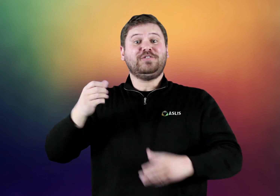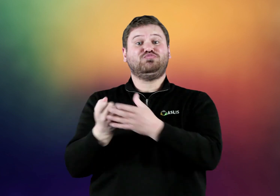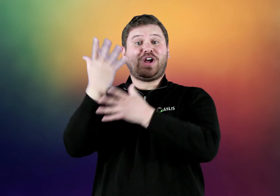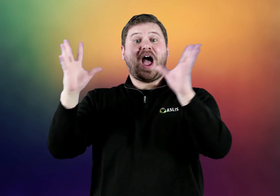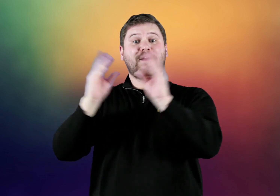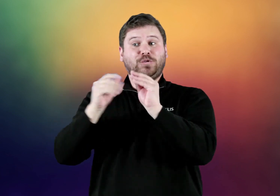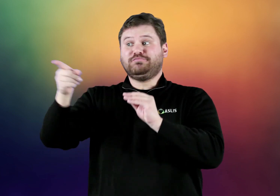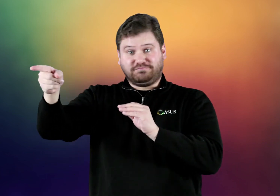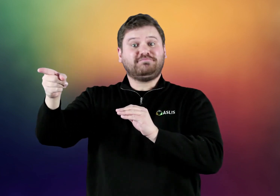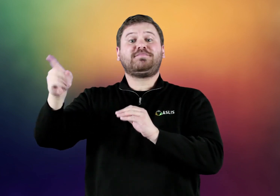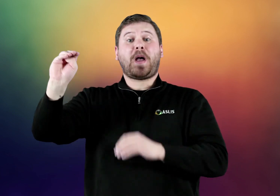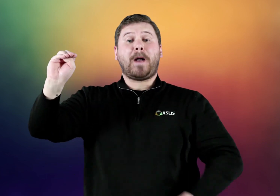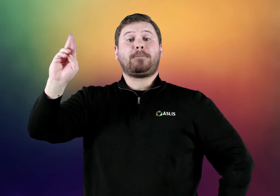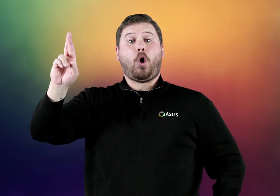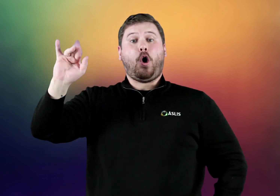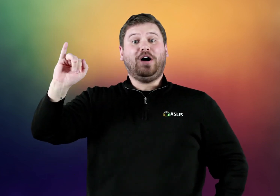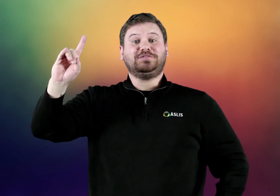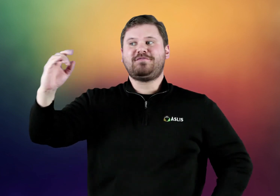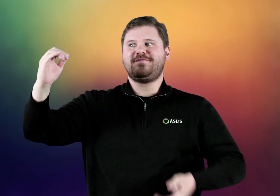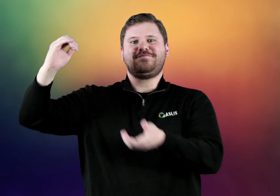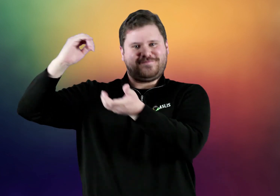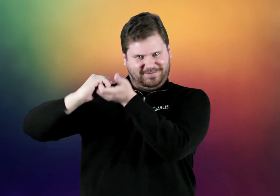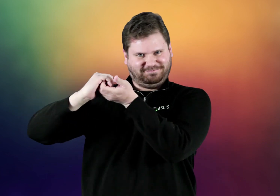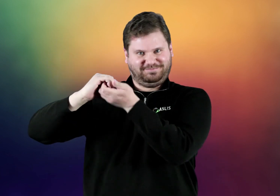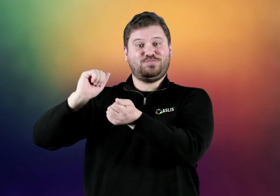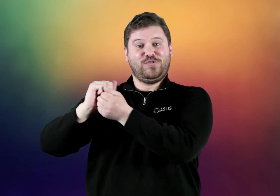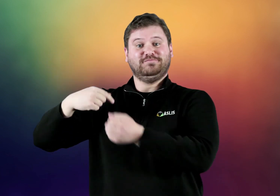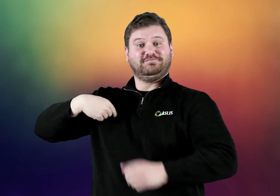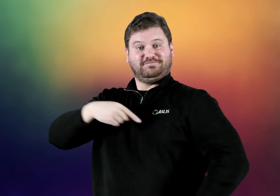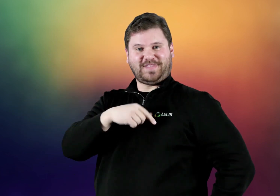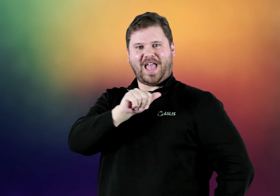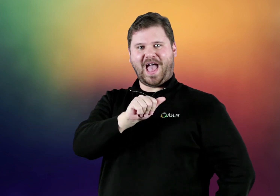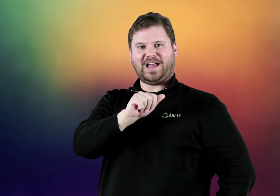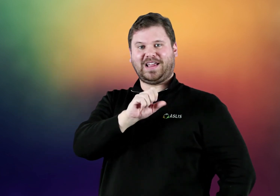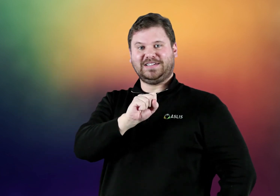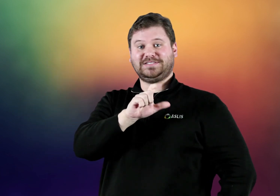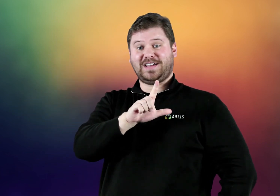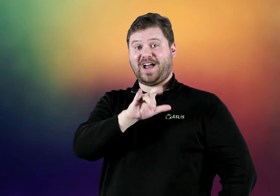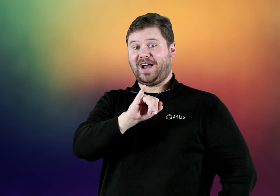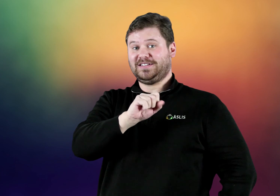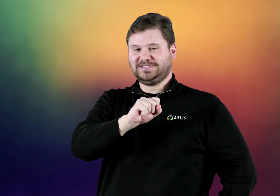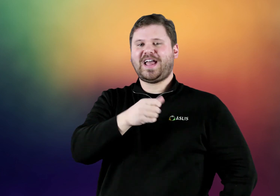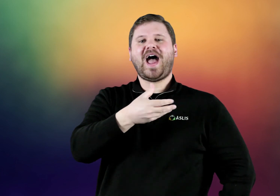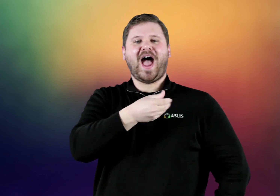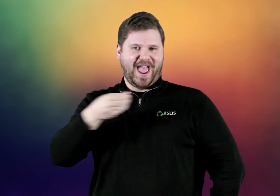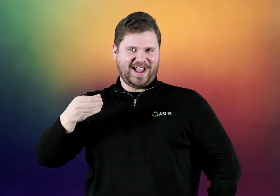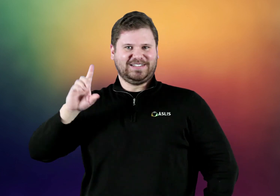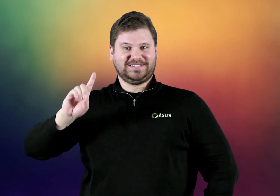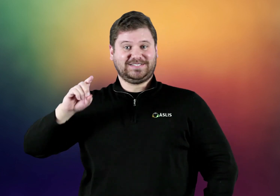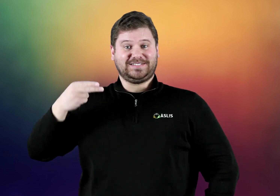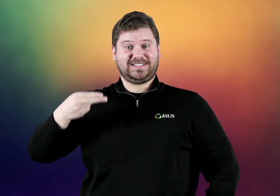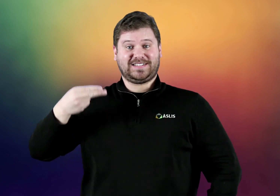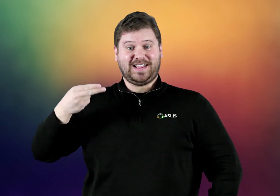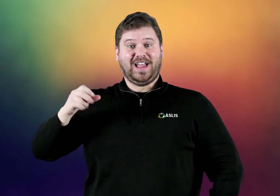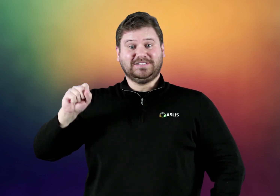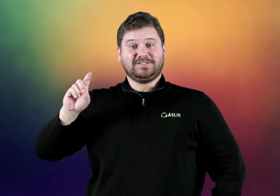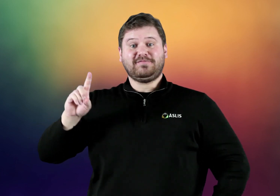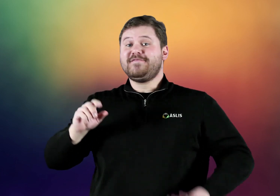The spring conference is a collaboration by MRID with ASLIS and DHHSD.